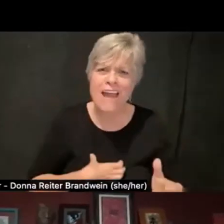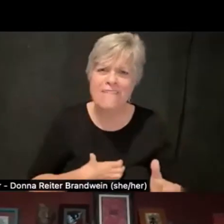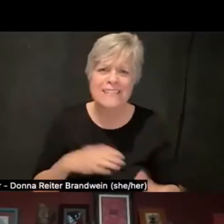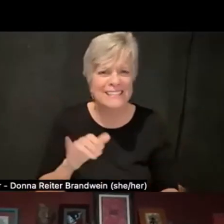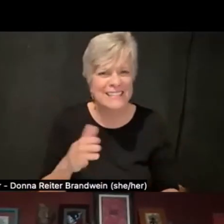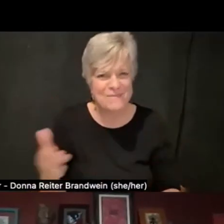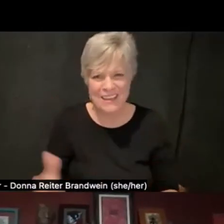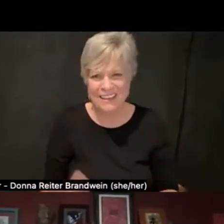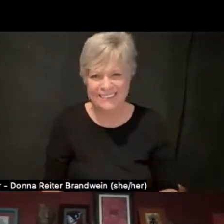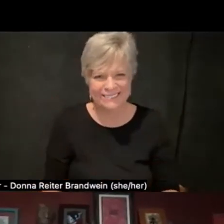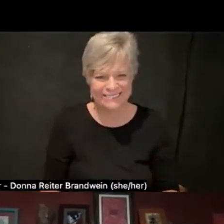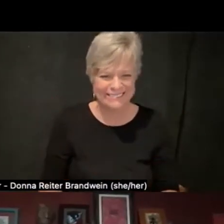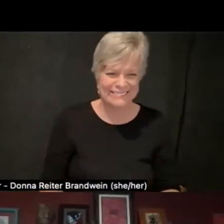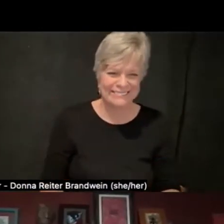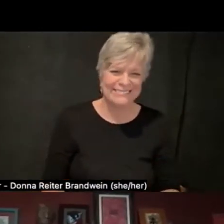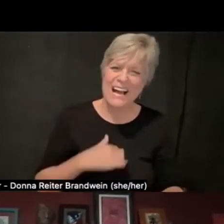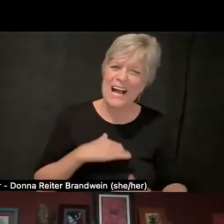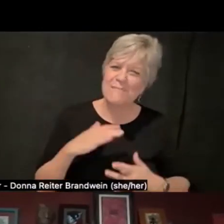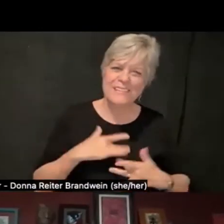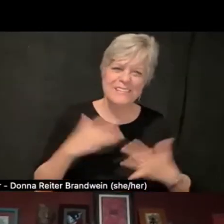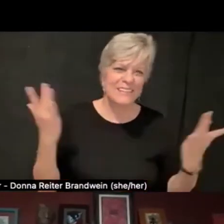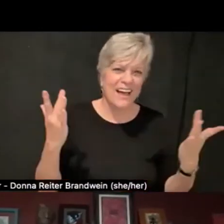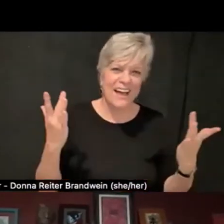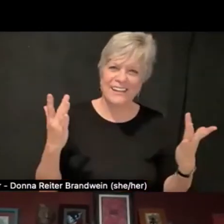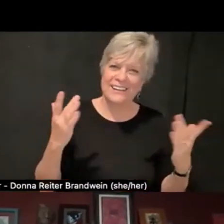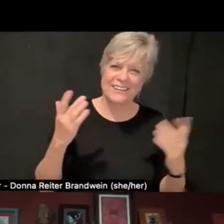with just what everyone's been contributing and sharing.